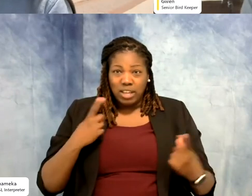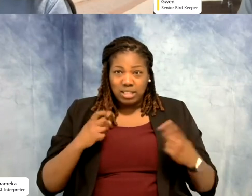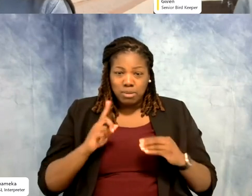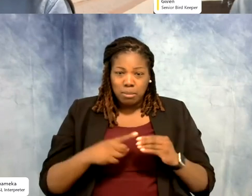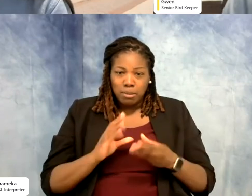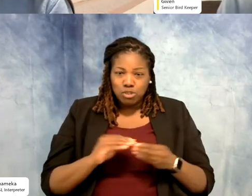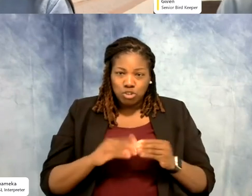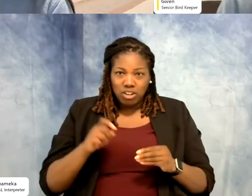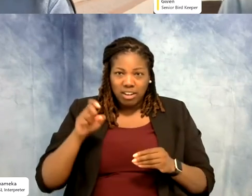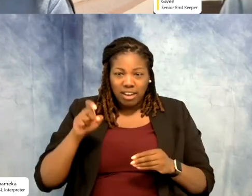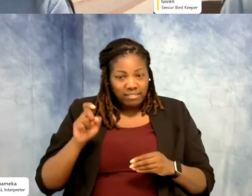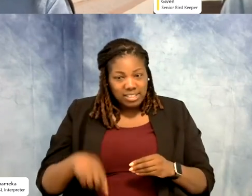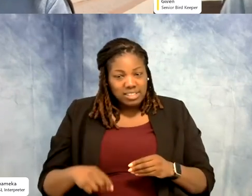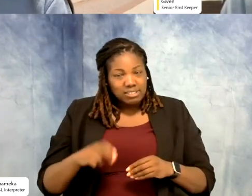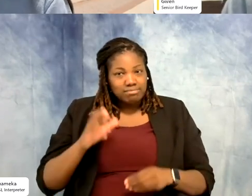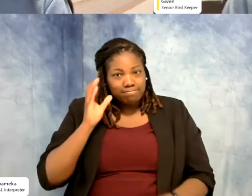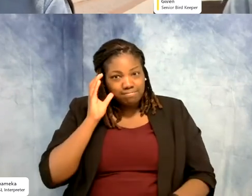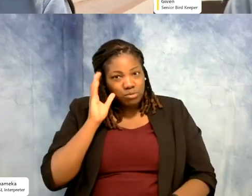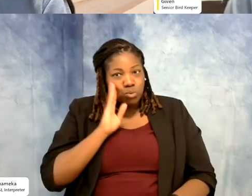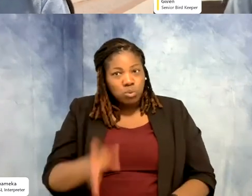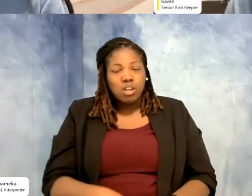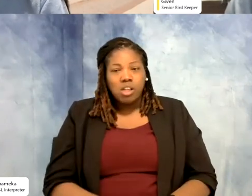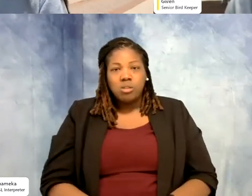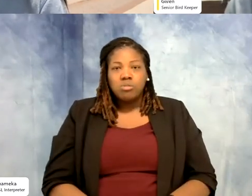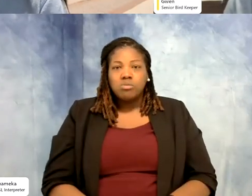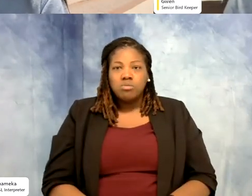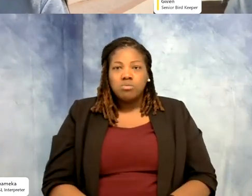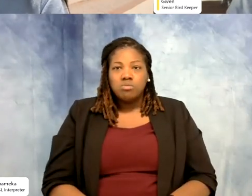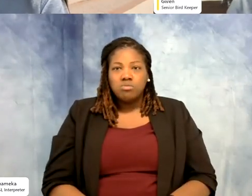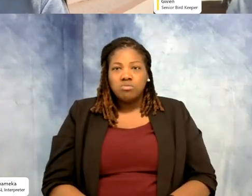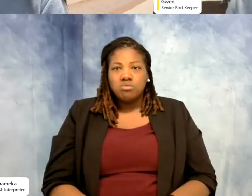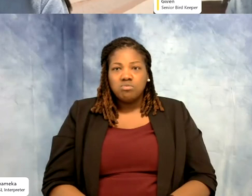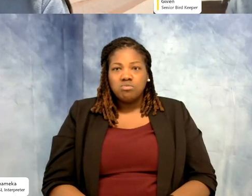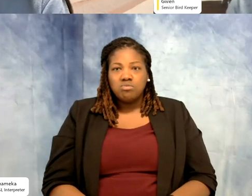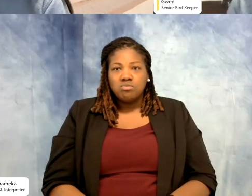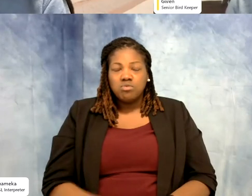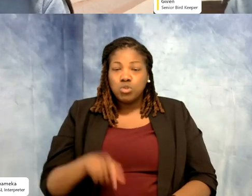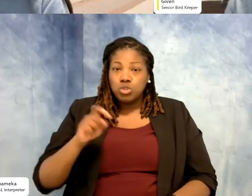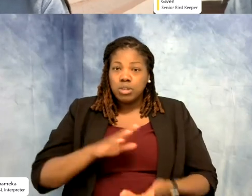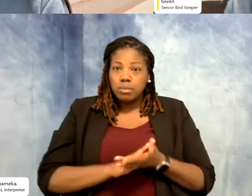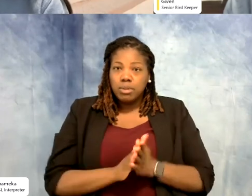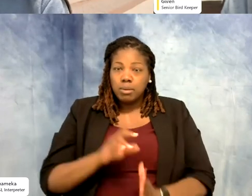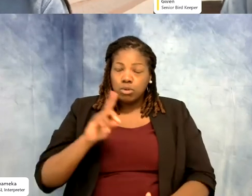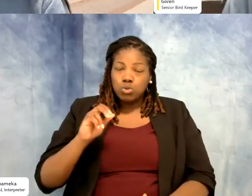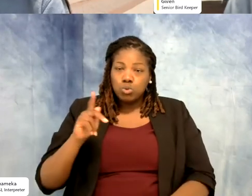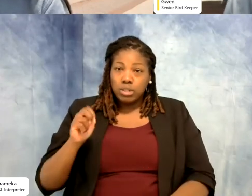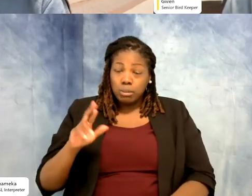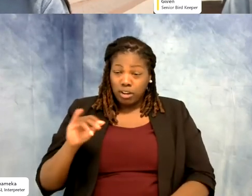to listen. So yeah, you should be a zookeeper, want to be a zookeeper, if you like animals, if you like